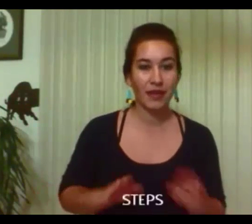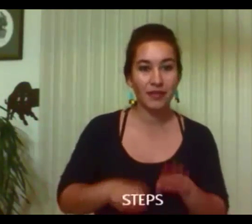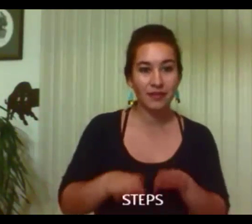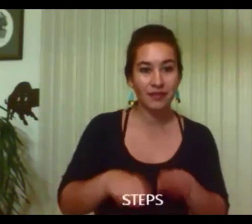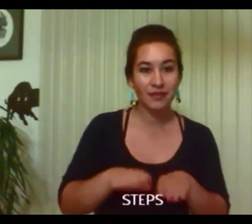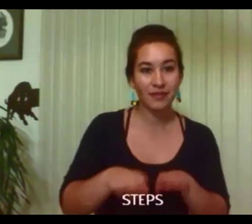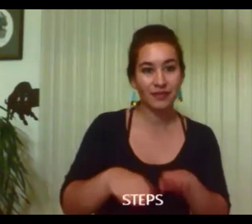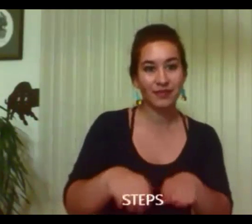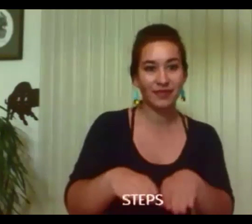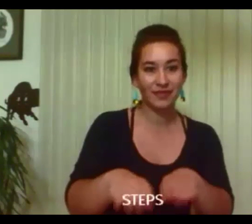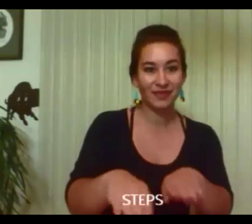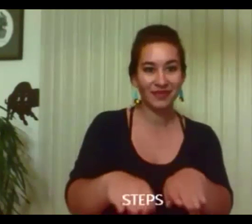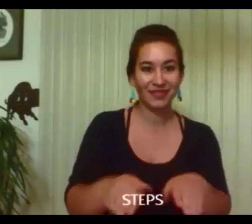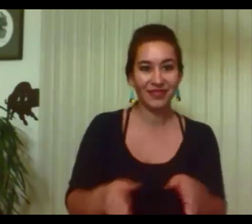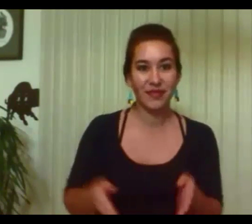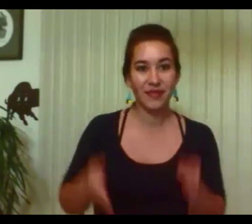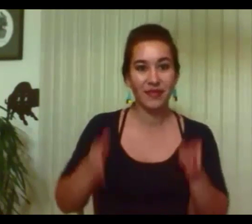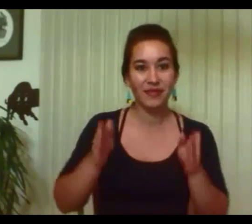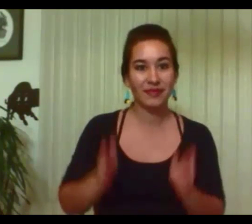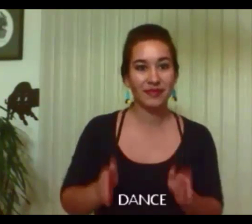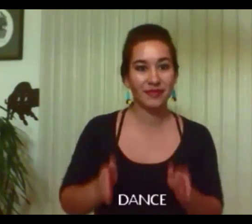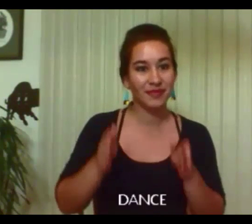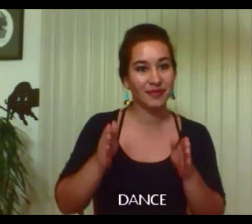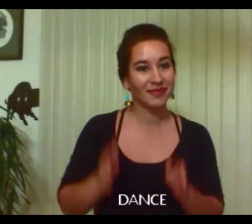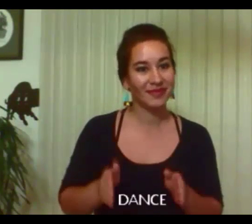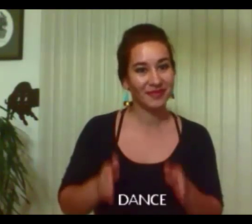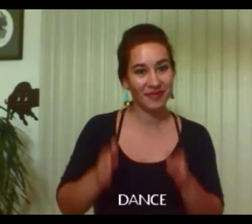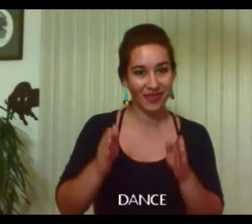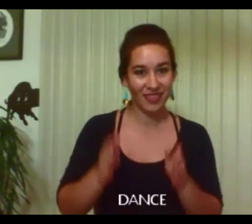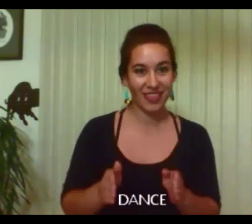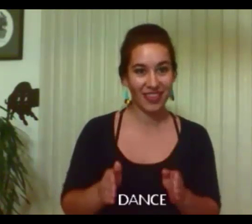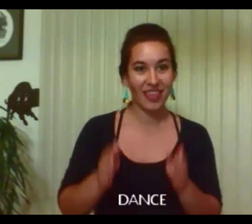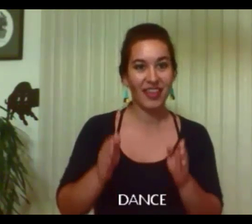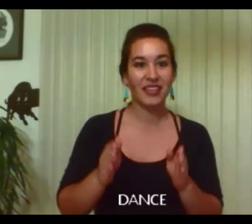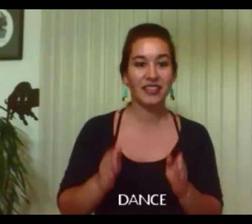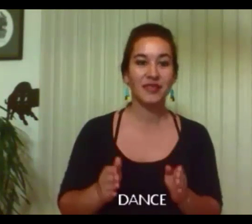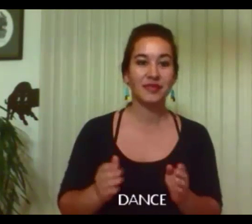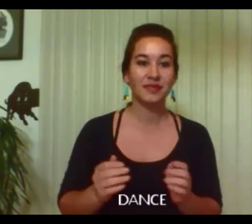As he steps into the very first dance of his life...